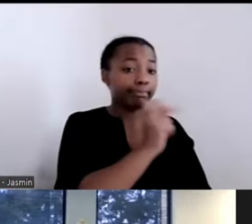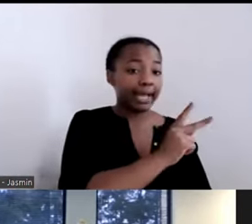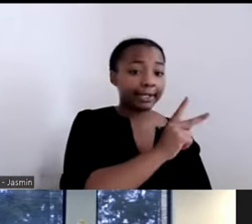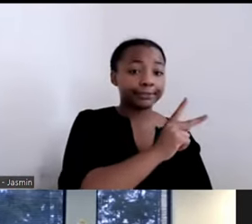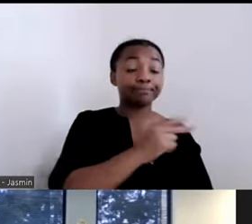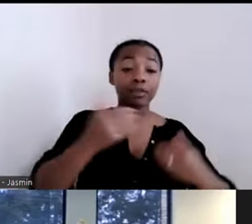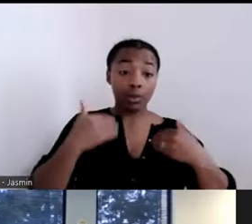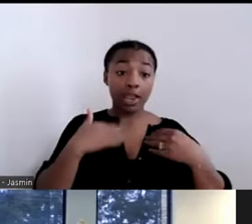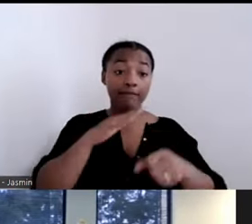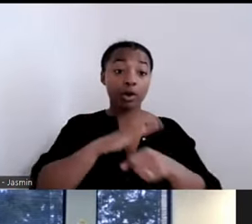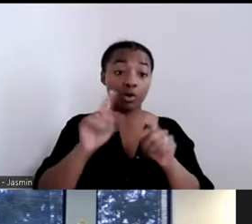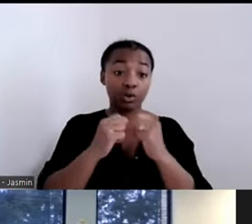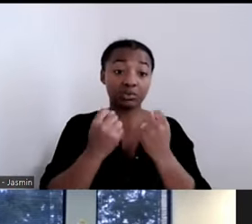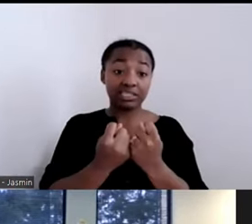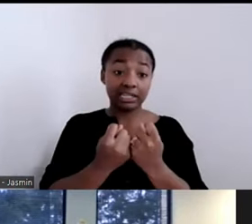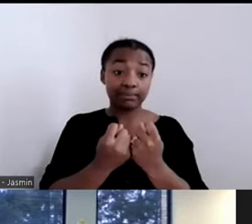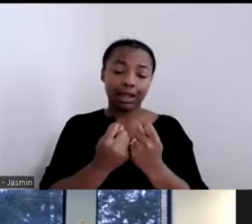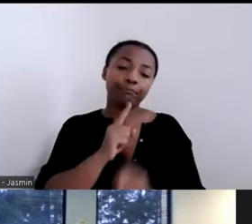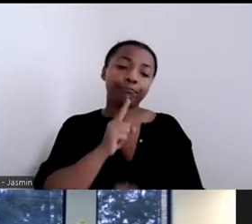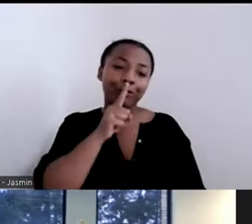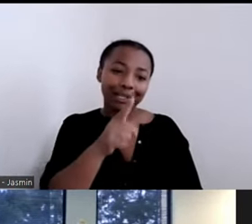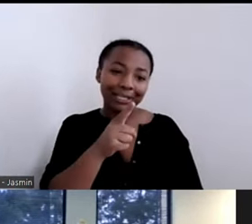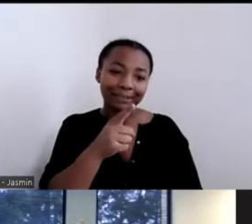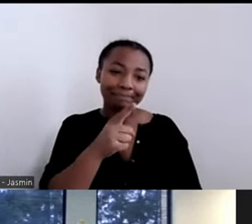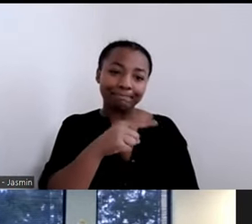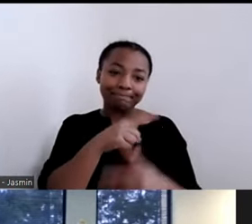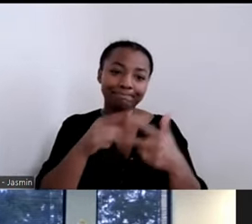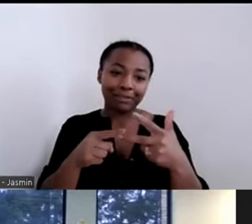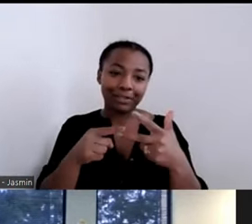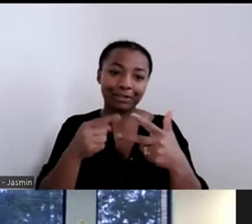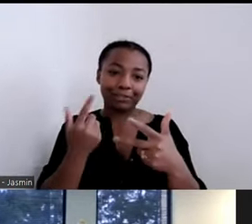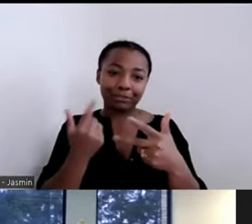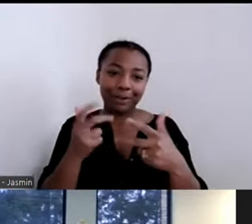team of people is three people. So a whole team of three.